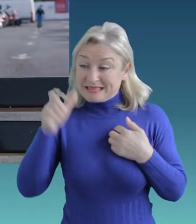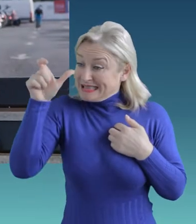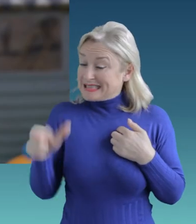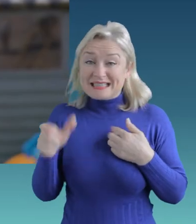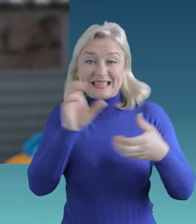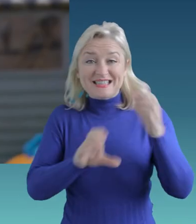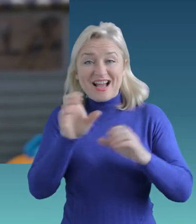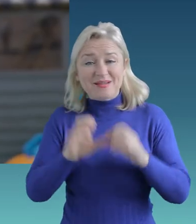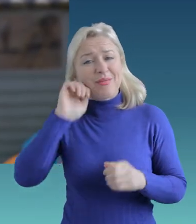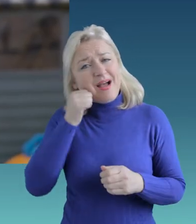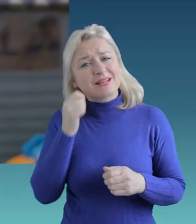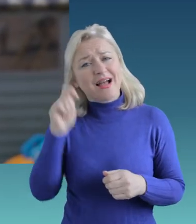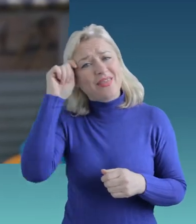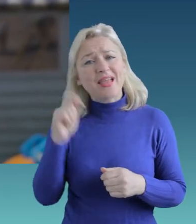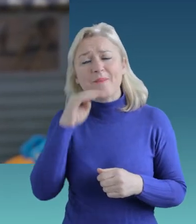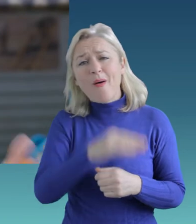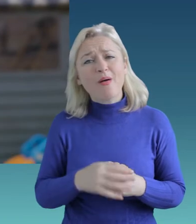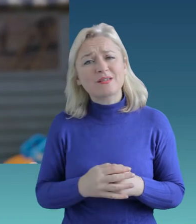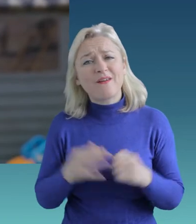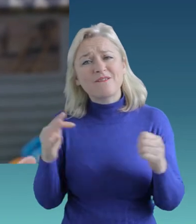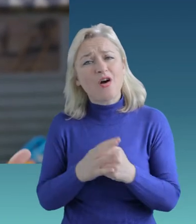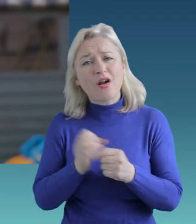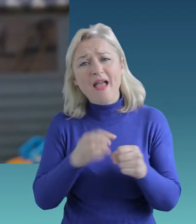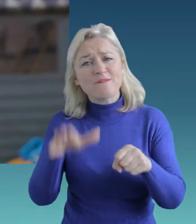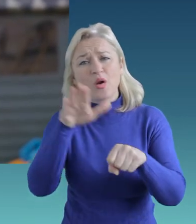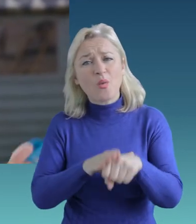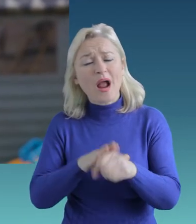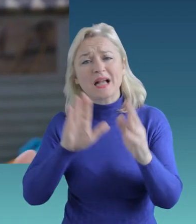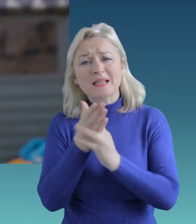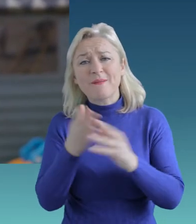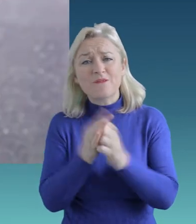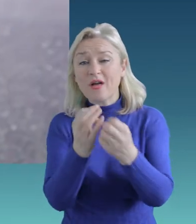because I think it is so important that everywhere is accessible for everyone.